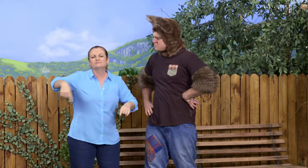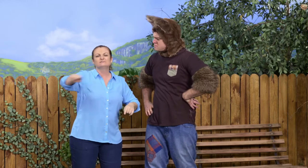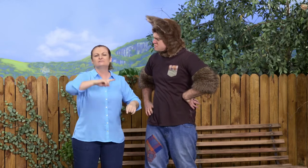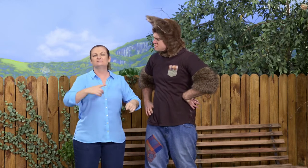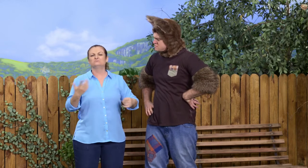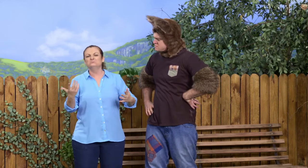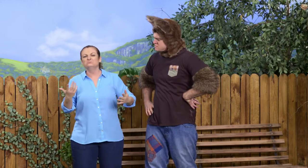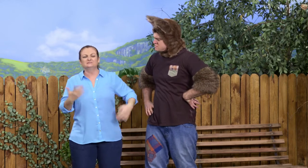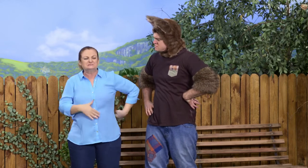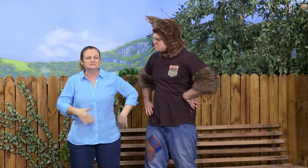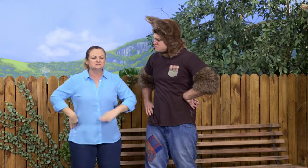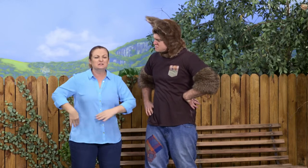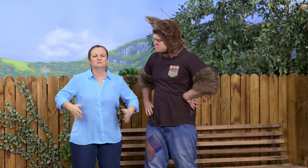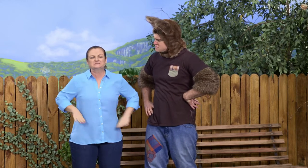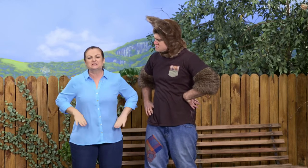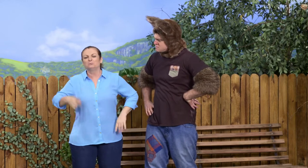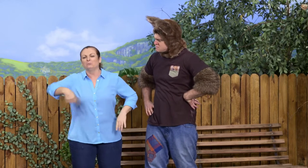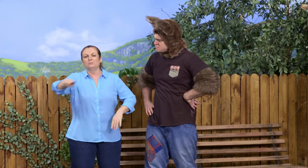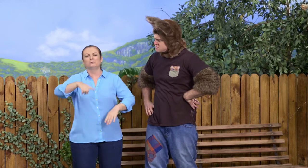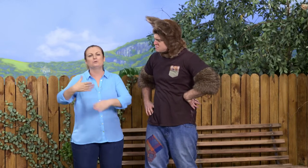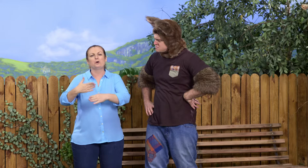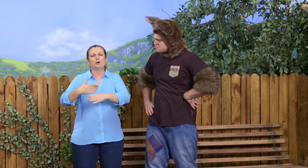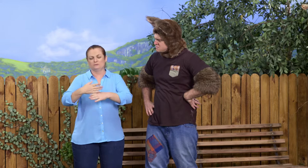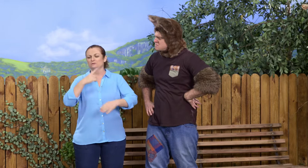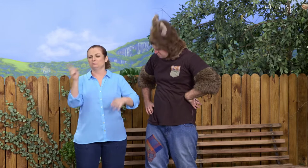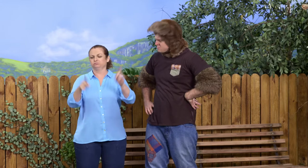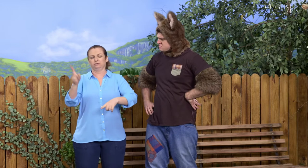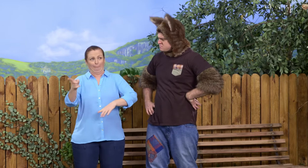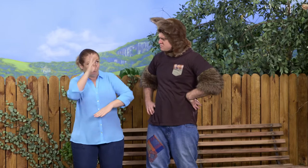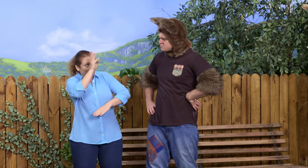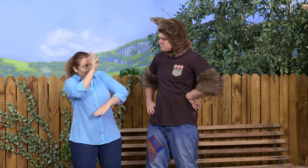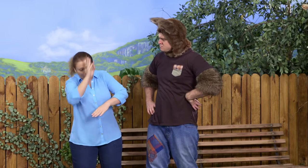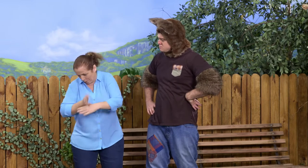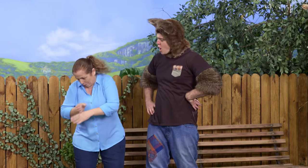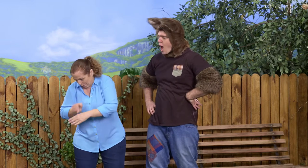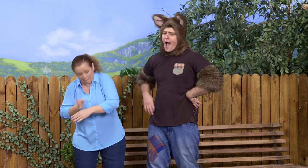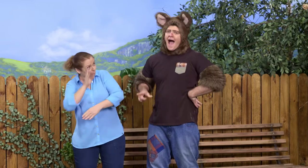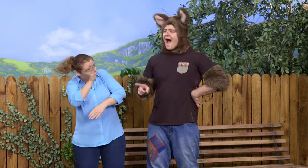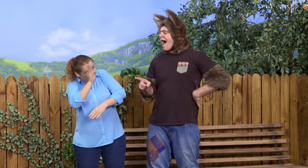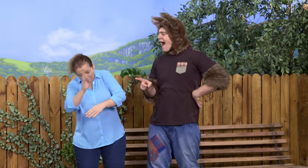he needs to know that the crew have understood him. So, the crew will say, "Aye-aye, Captain,"